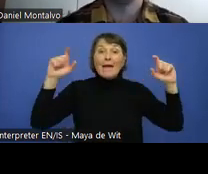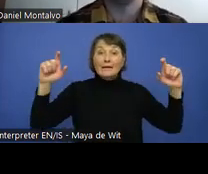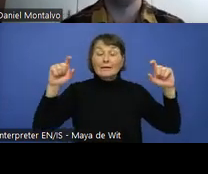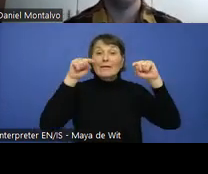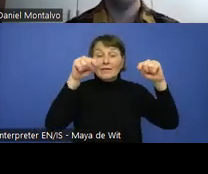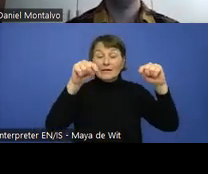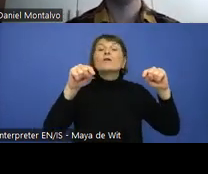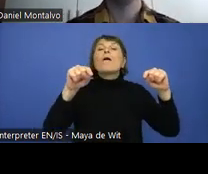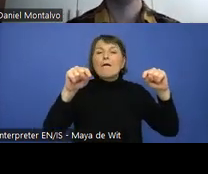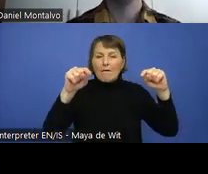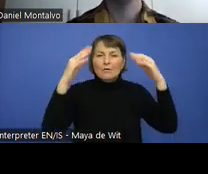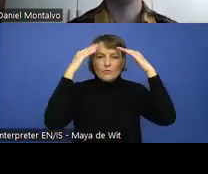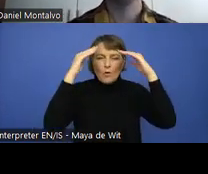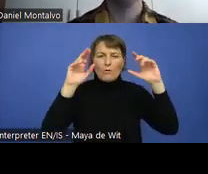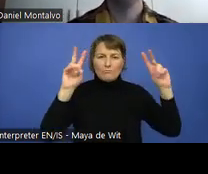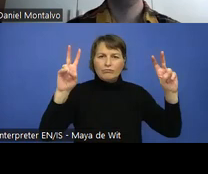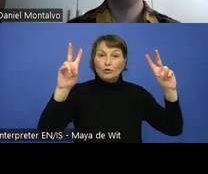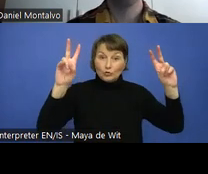So that it is as accessible as possible.